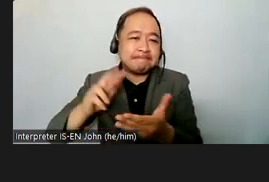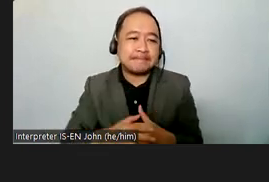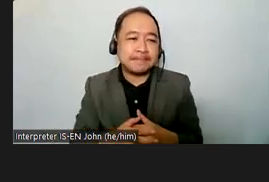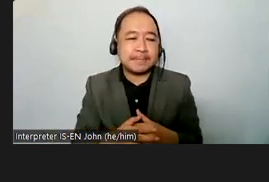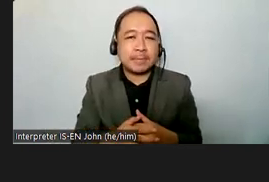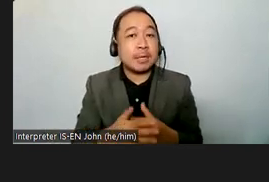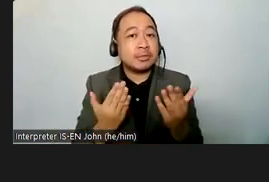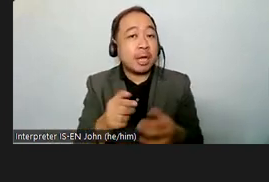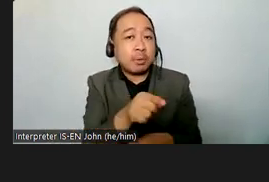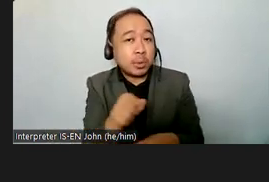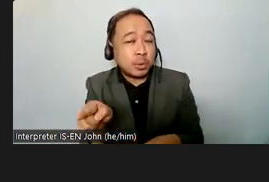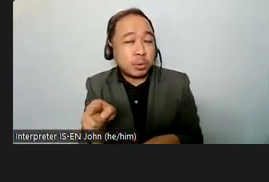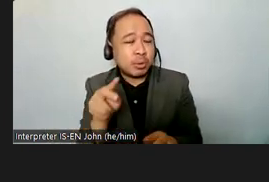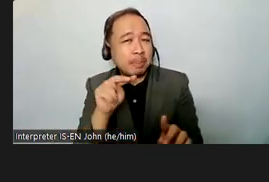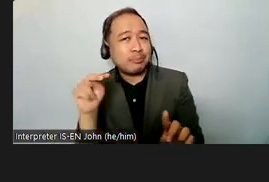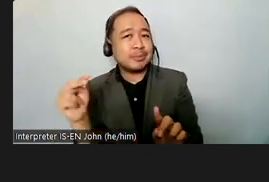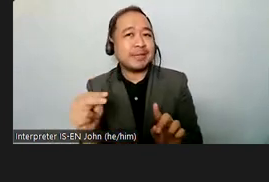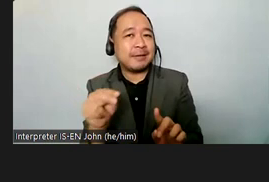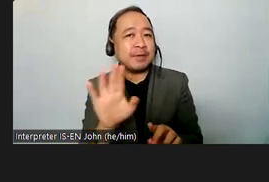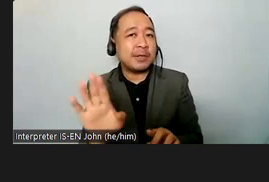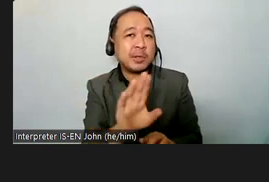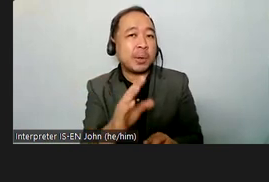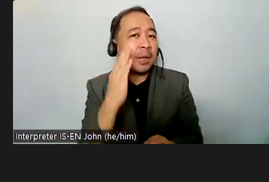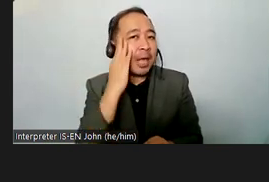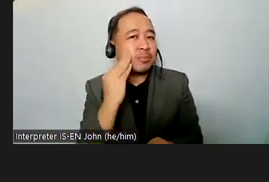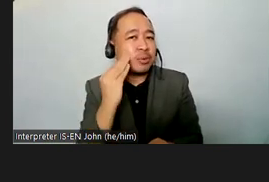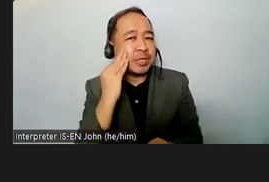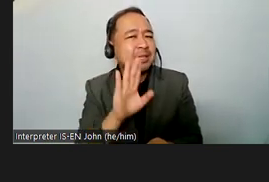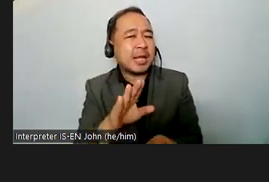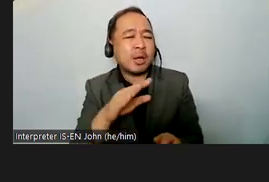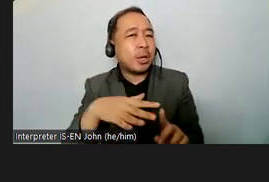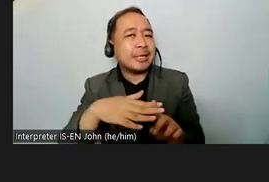perspective and experience base what's the current state of of inclusion when it comes